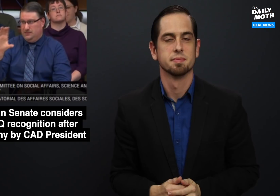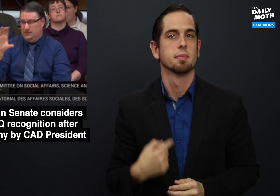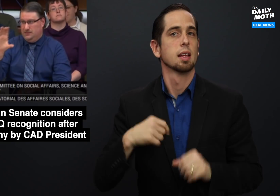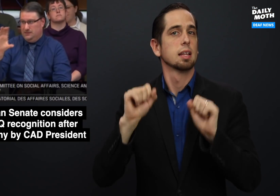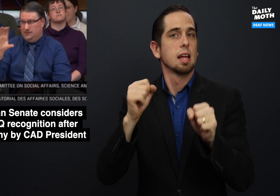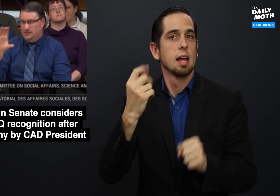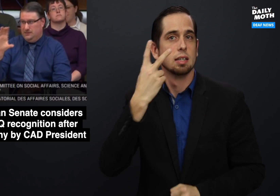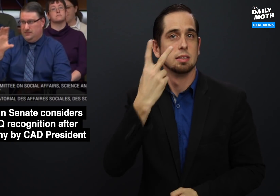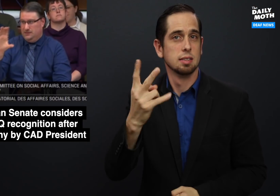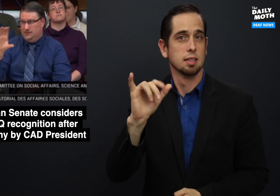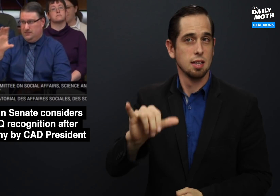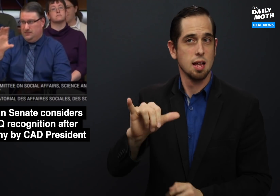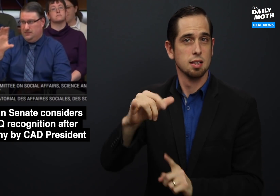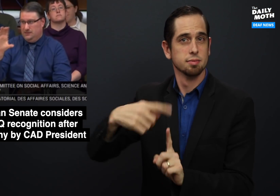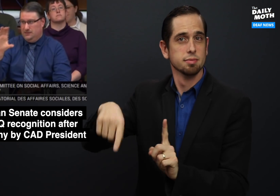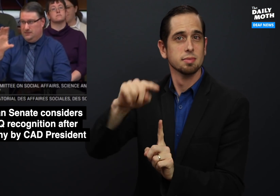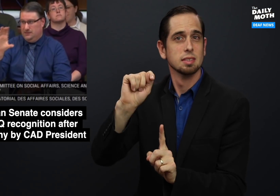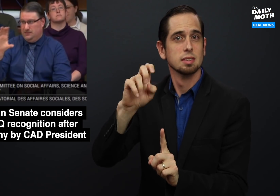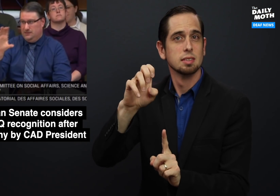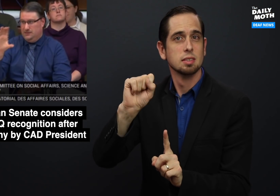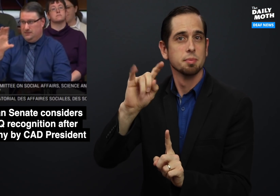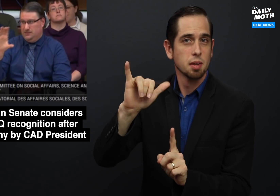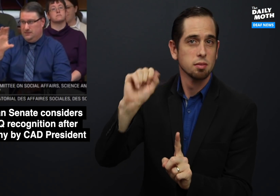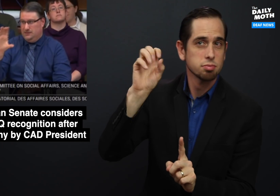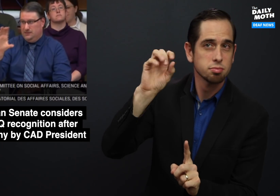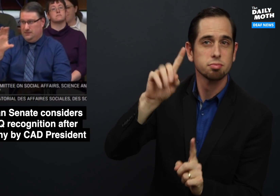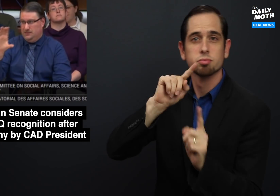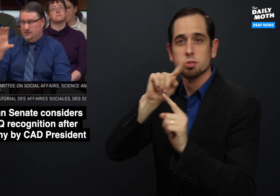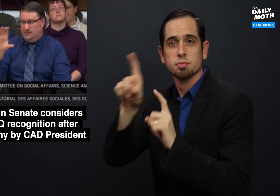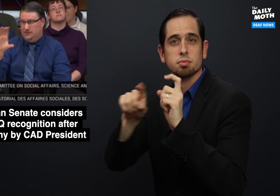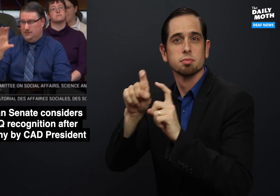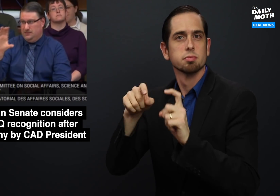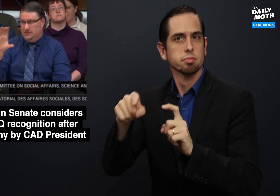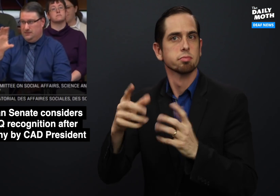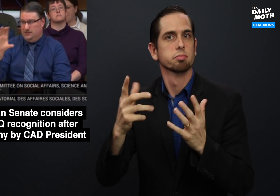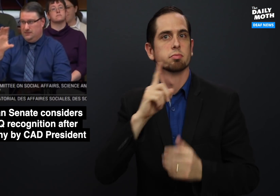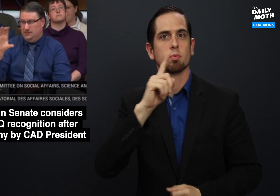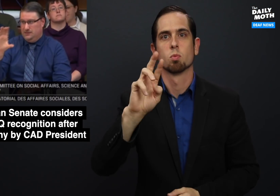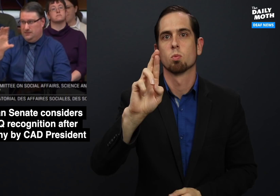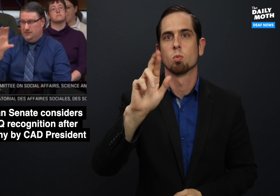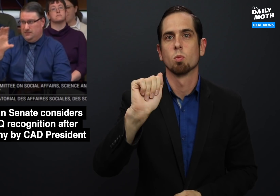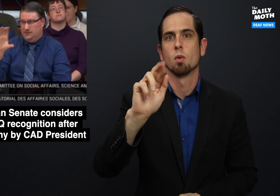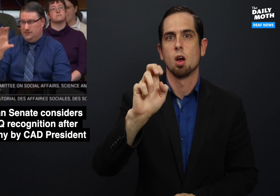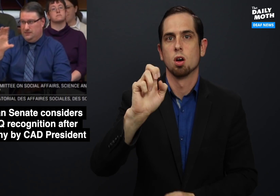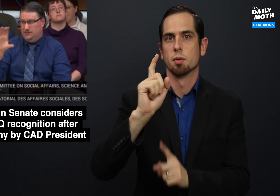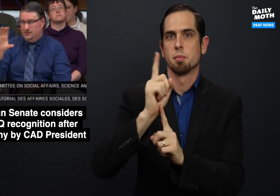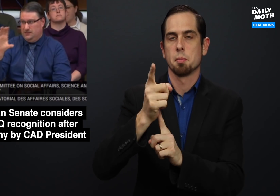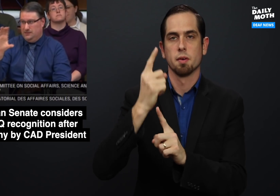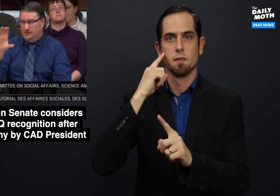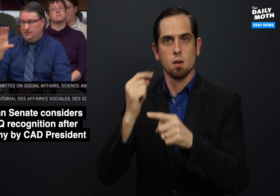I could see that the testimony was a rare moment for